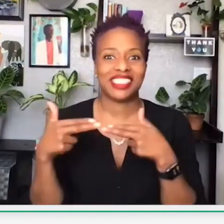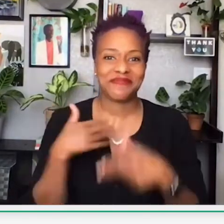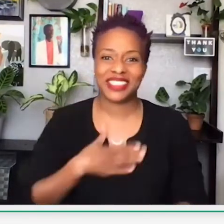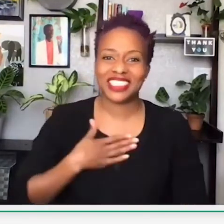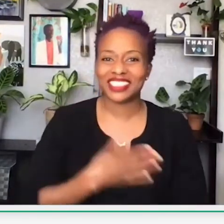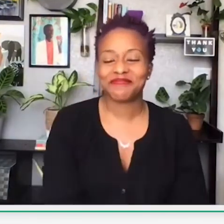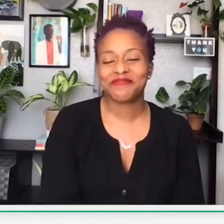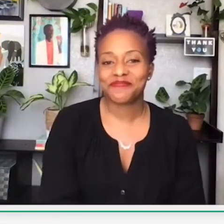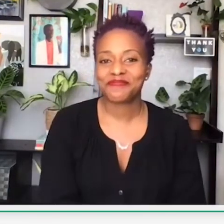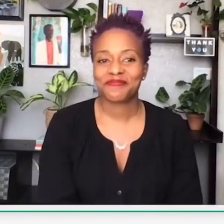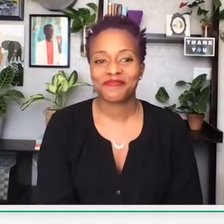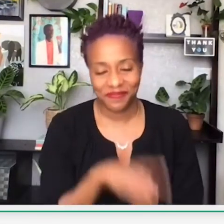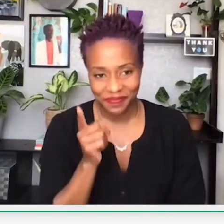throughout the presentation. Next slide, please.